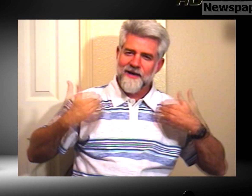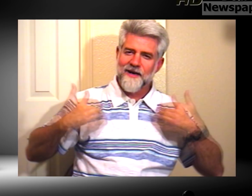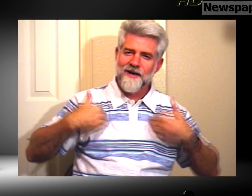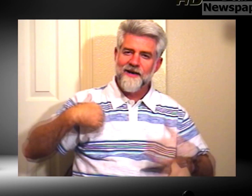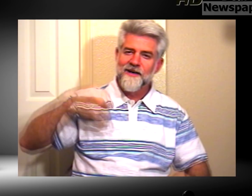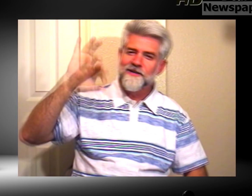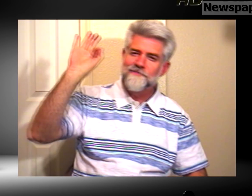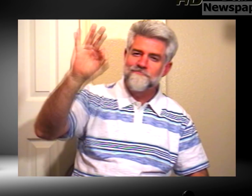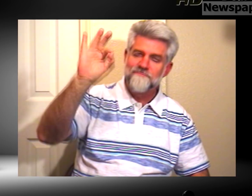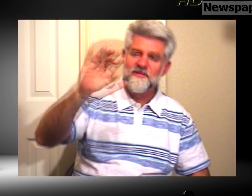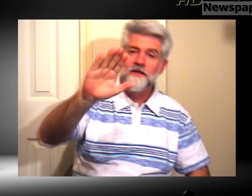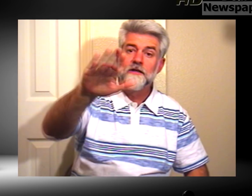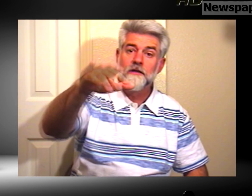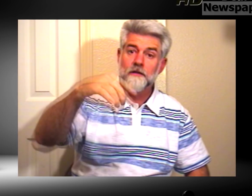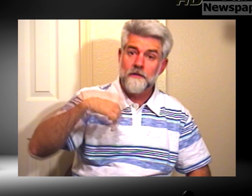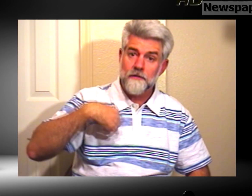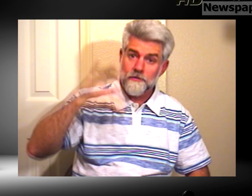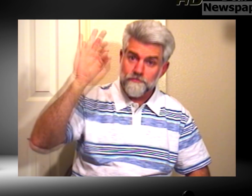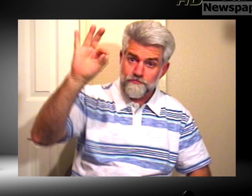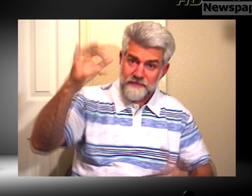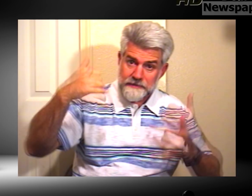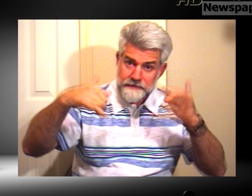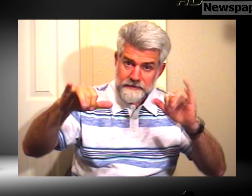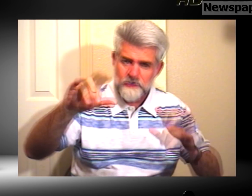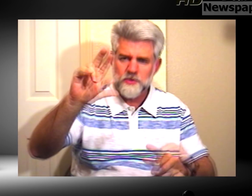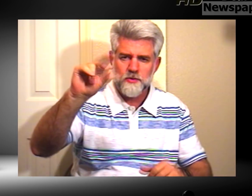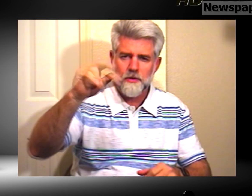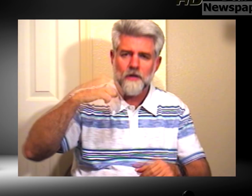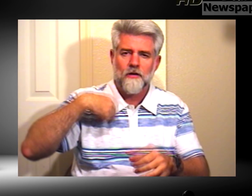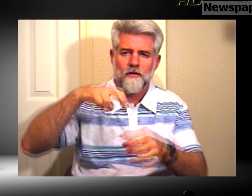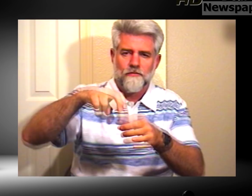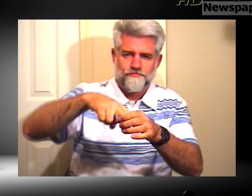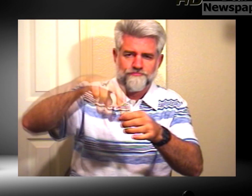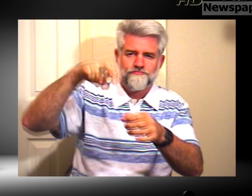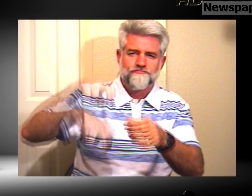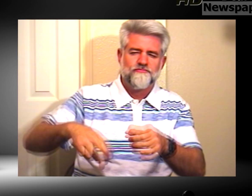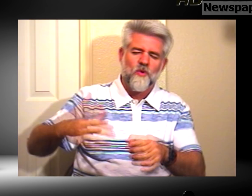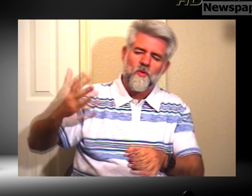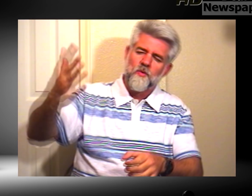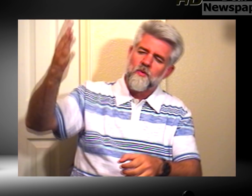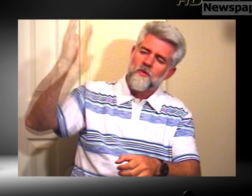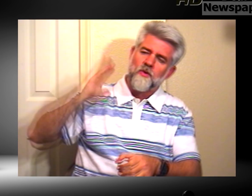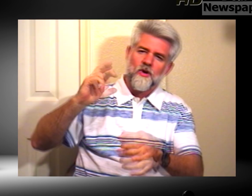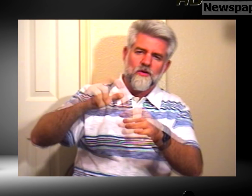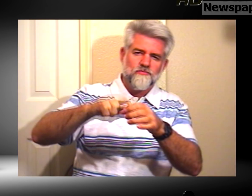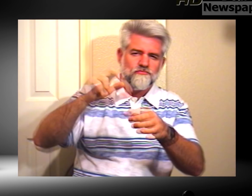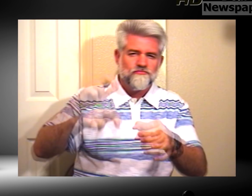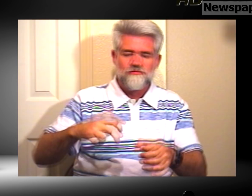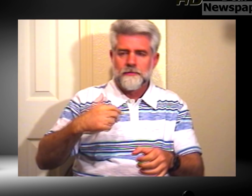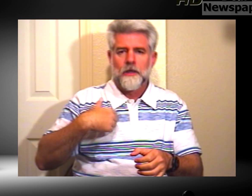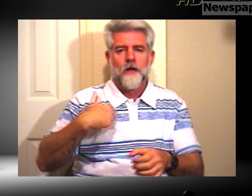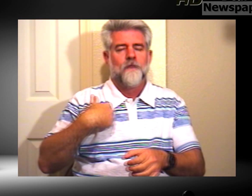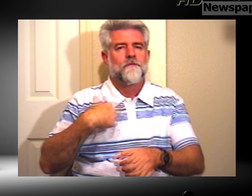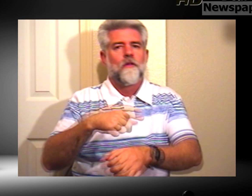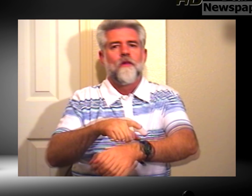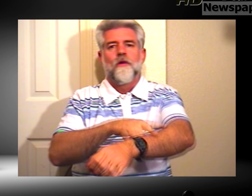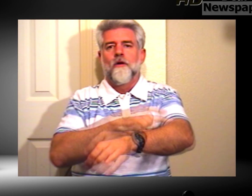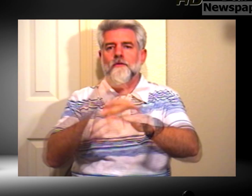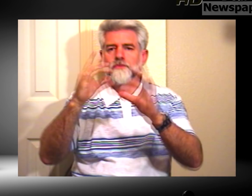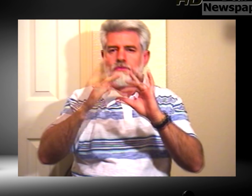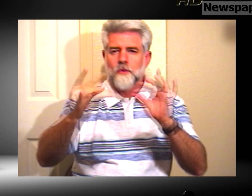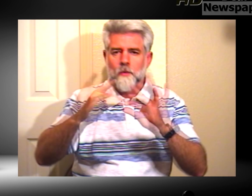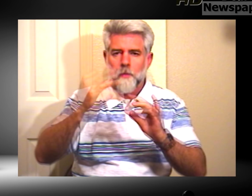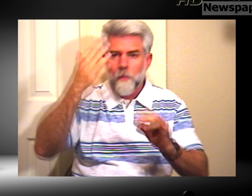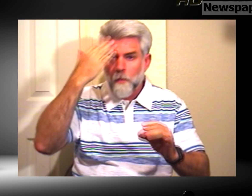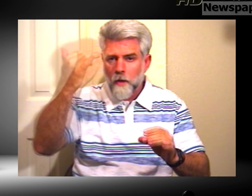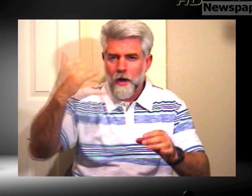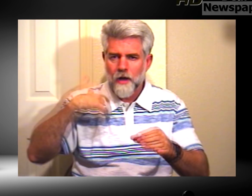I was a very young Evangelist until then I decided to step down as an Evangelist because it's a long story.